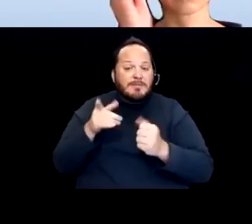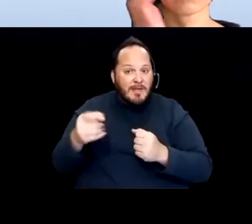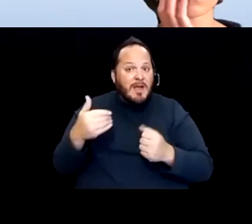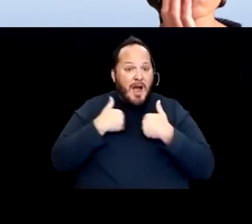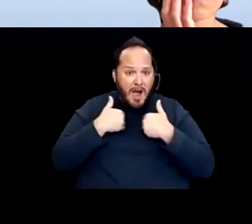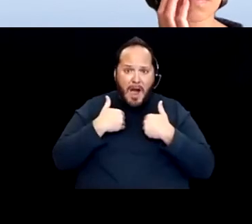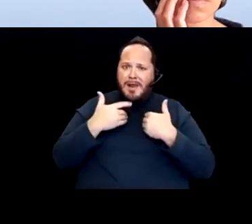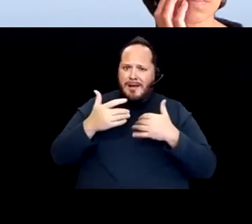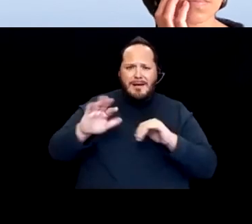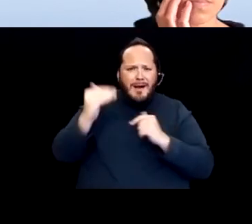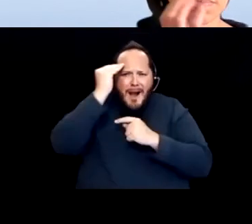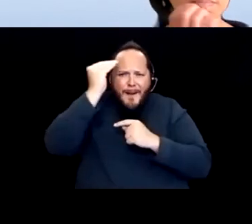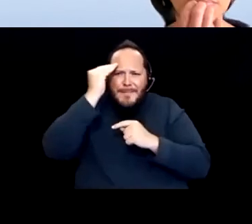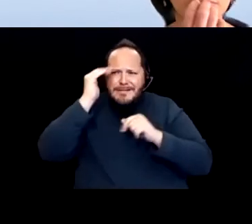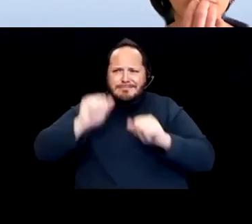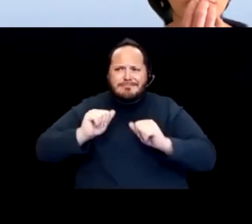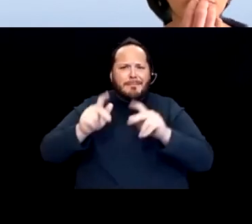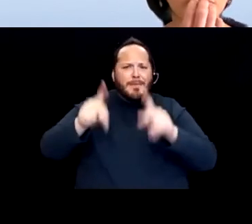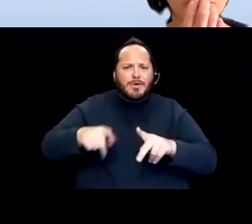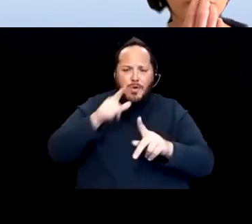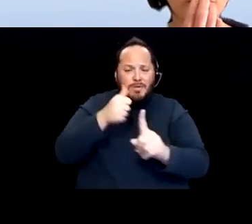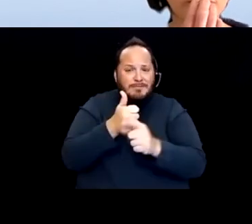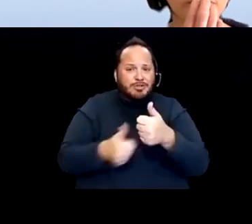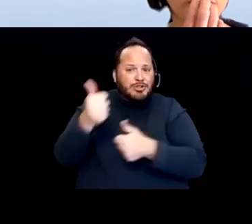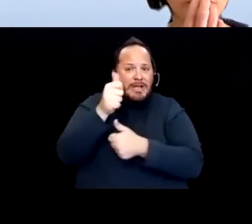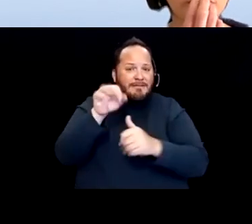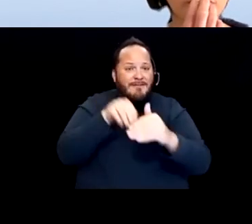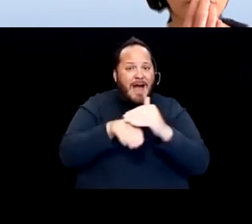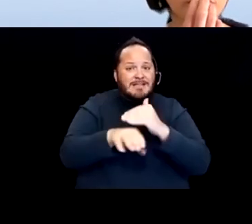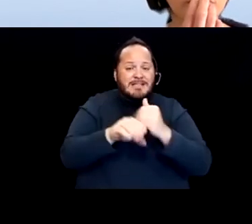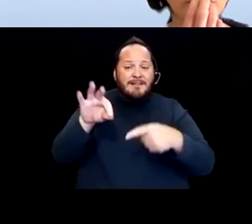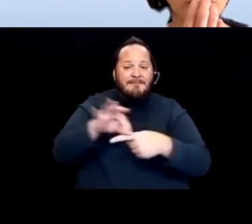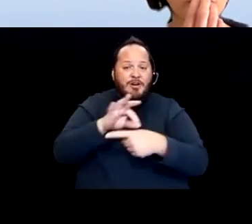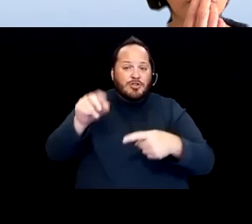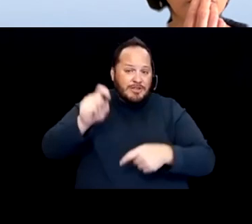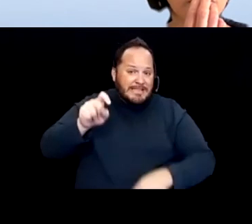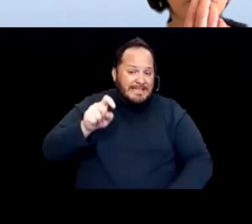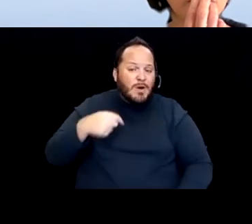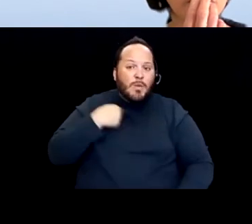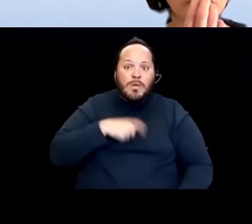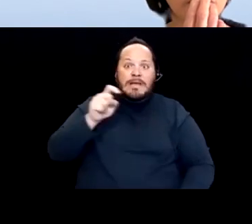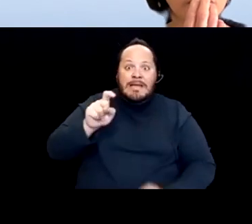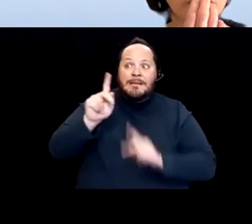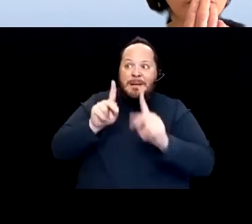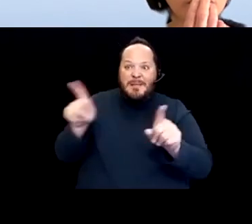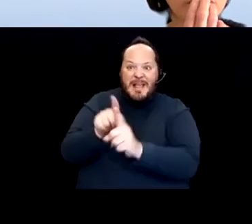and who is the chief of access and functional needs. We need people like that all over public health.